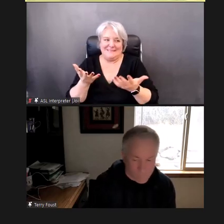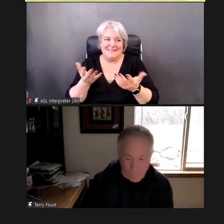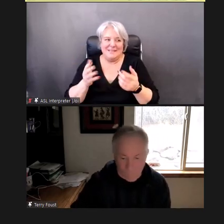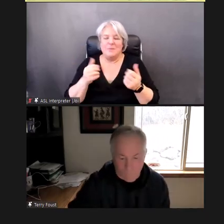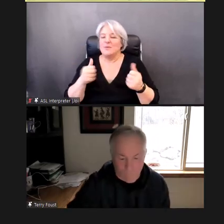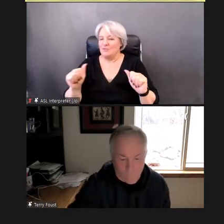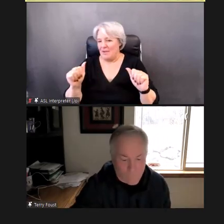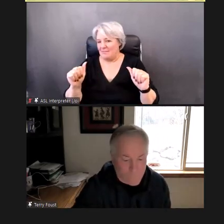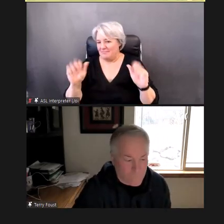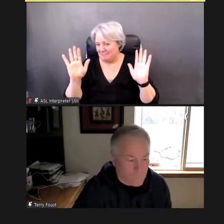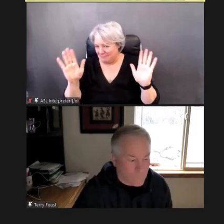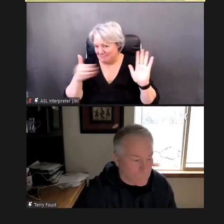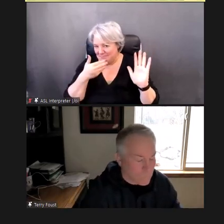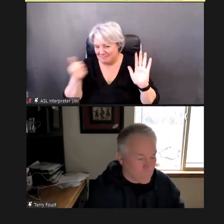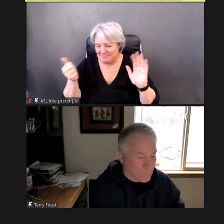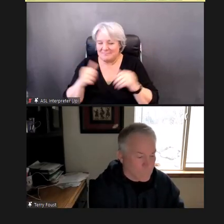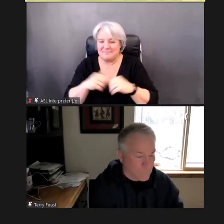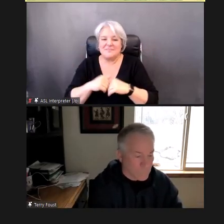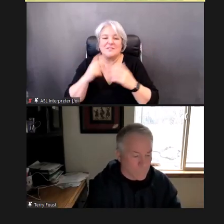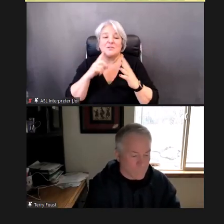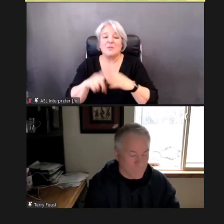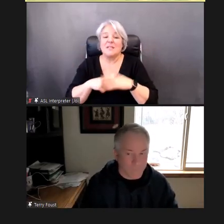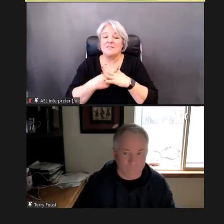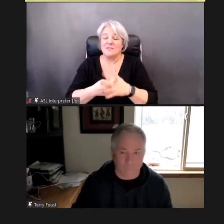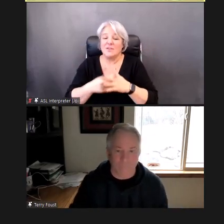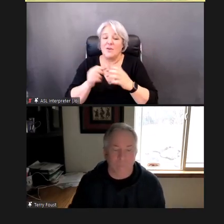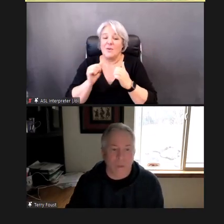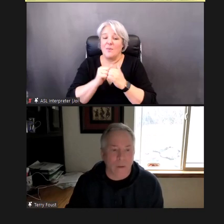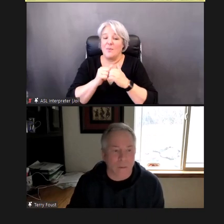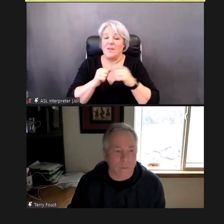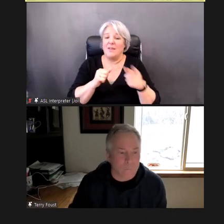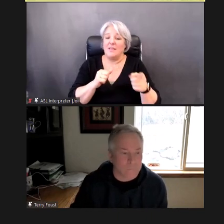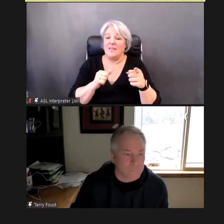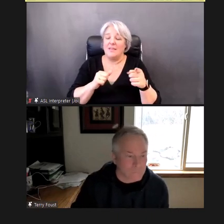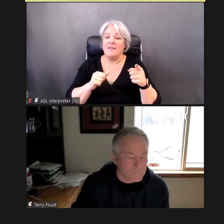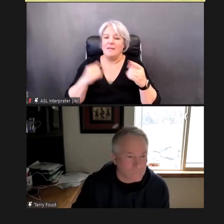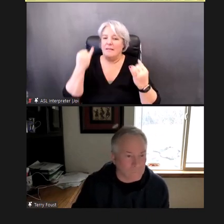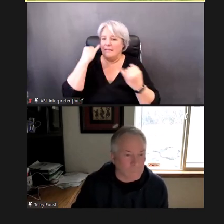by just talking about the rationale so that you have a good